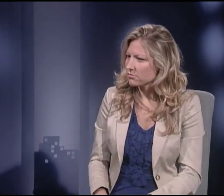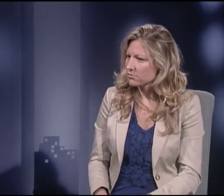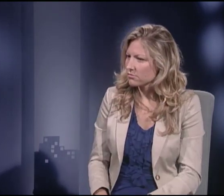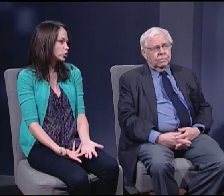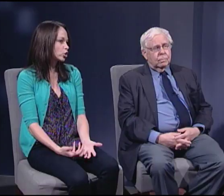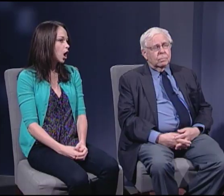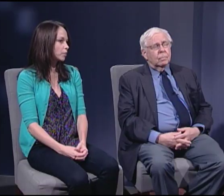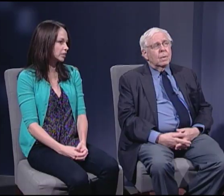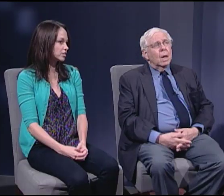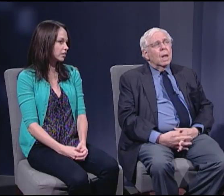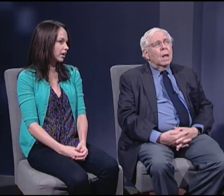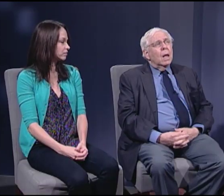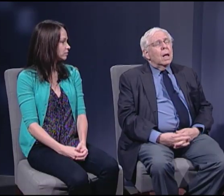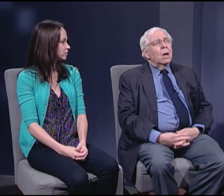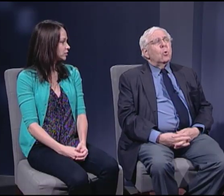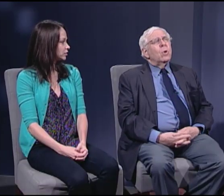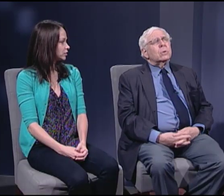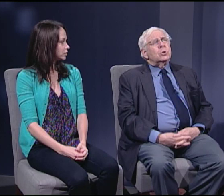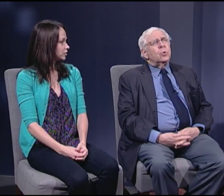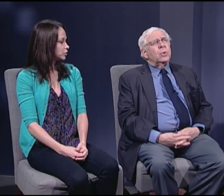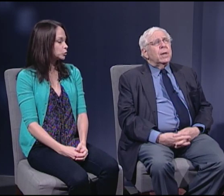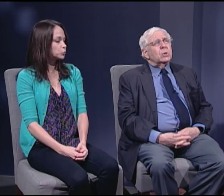What's your comment to that? Well, two things.